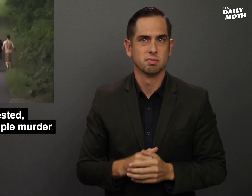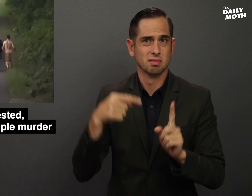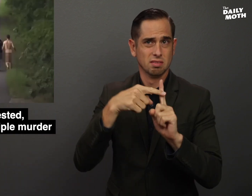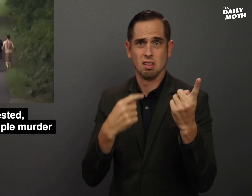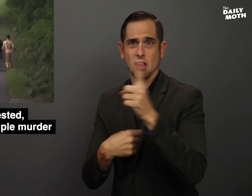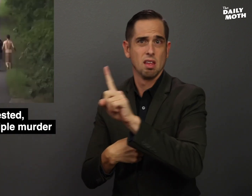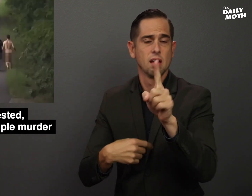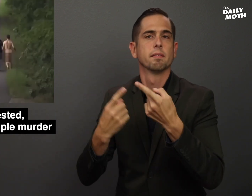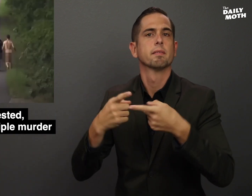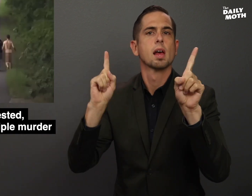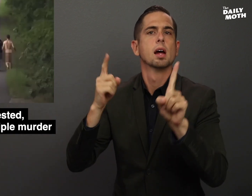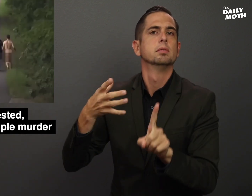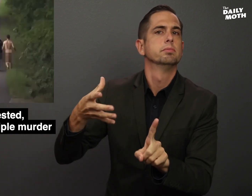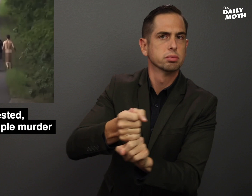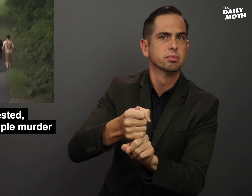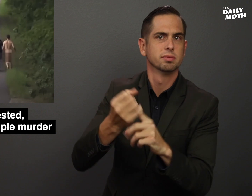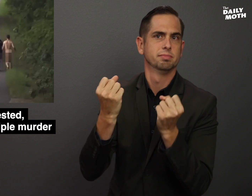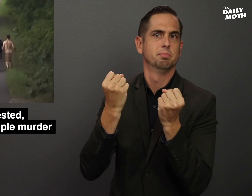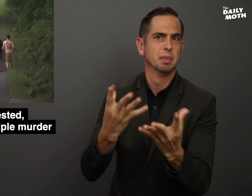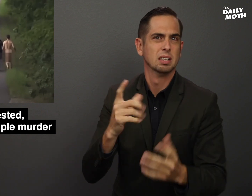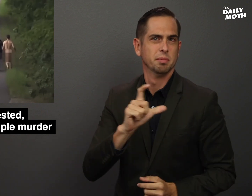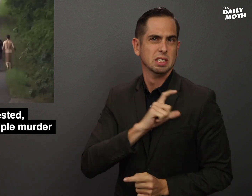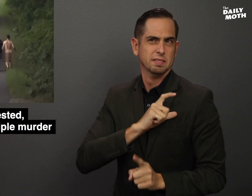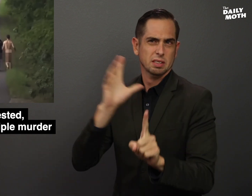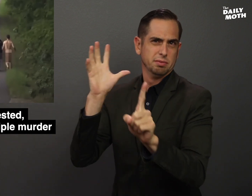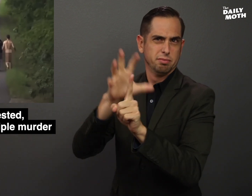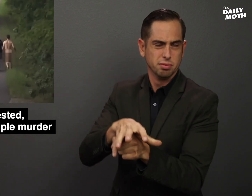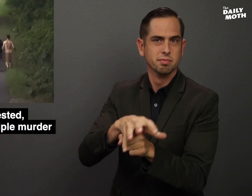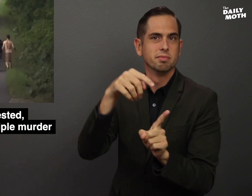He was finally detained by multiple officers